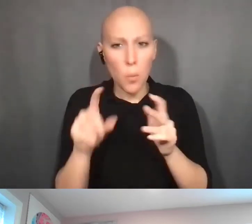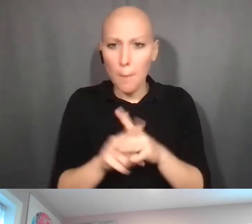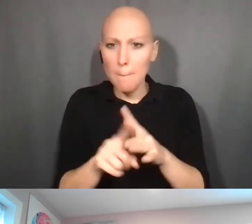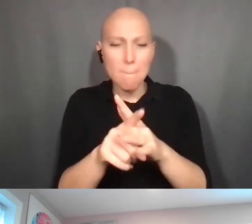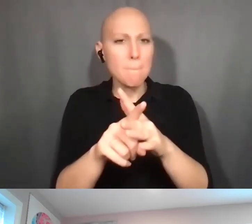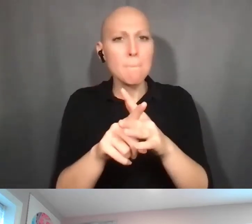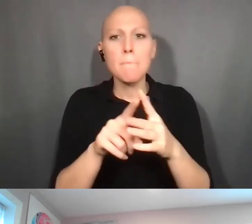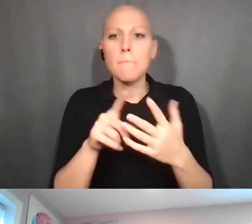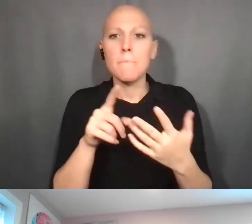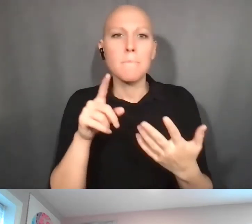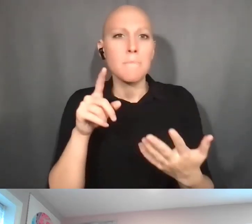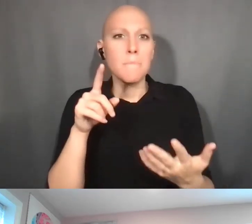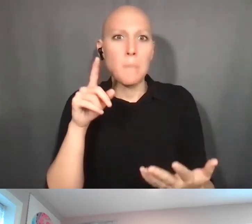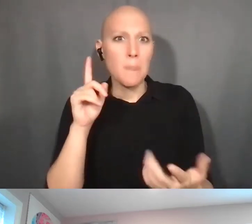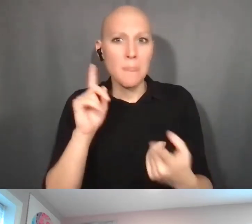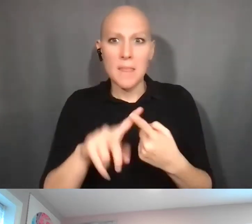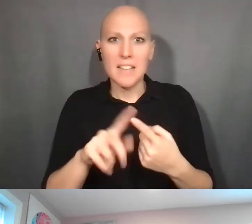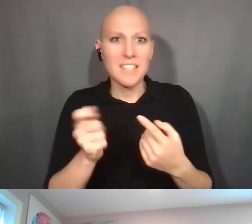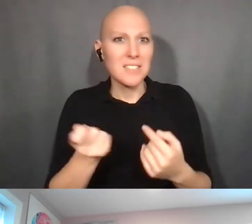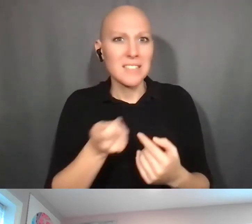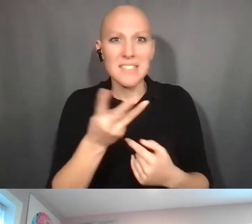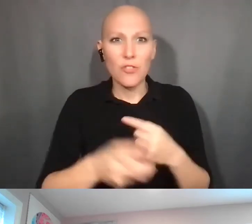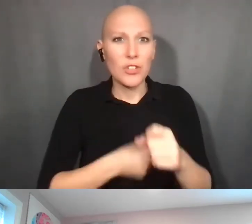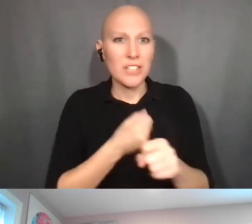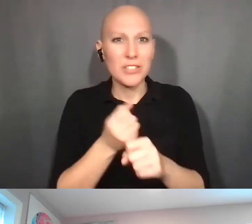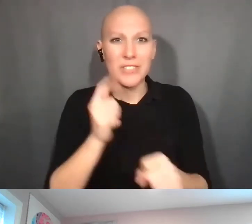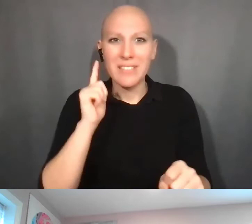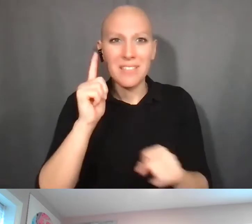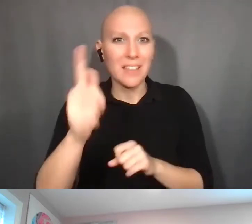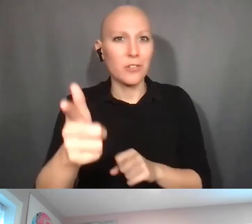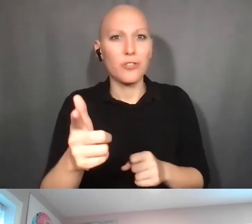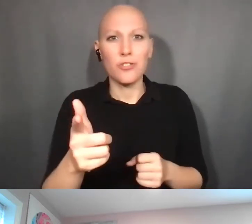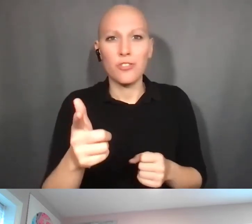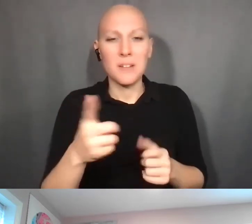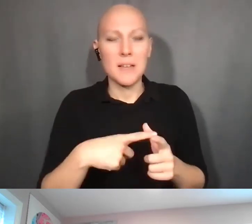For folks, until several years down the road and then we find out well,